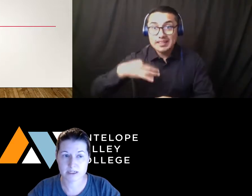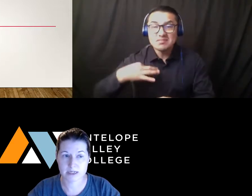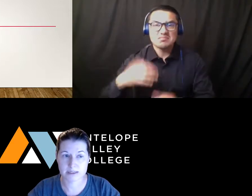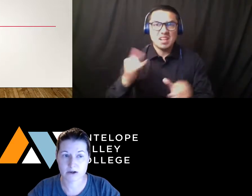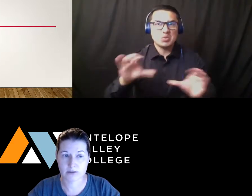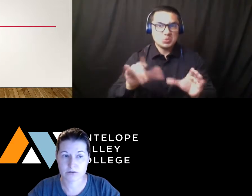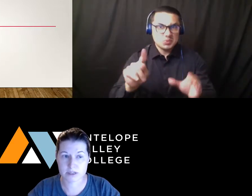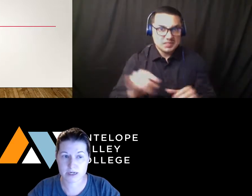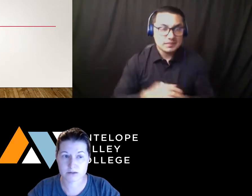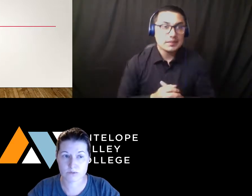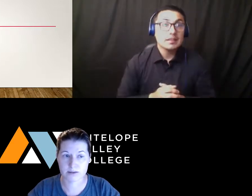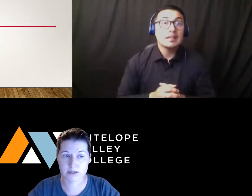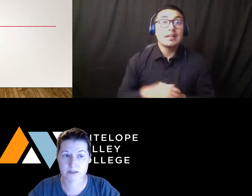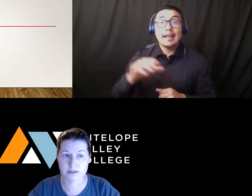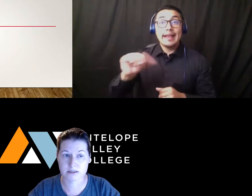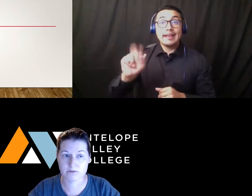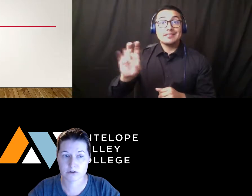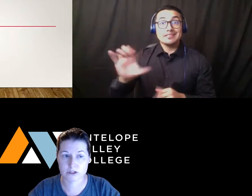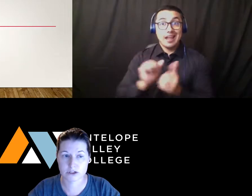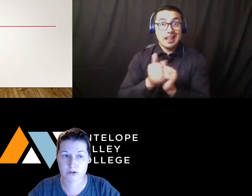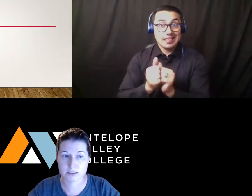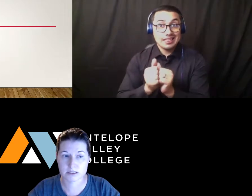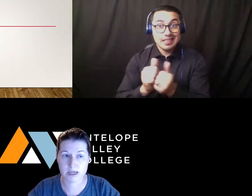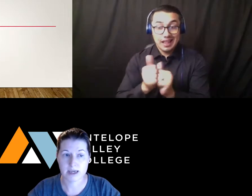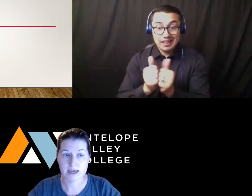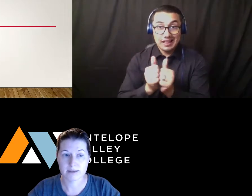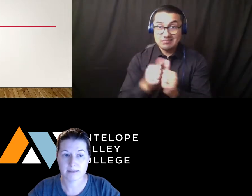tested on Thursdays with the assistance of nursing students and then they